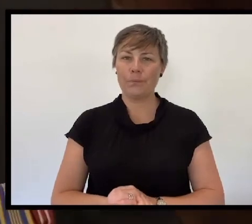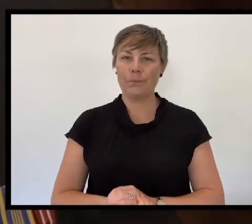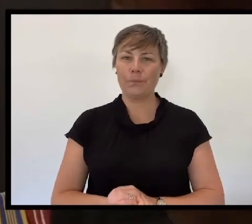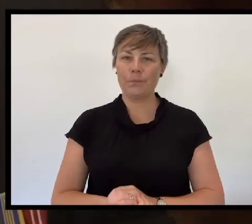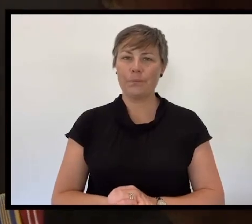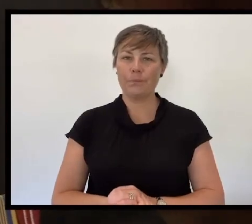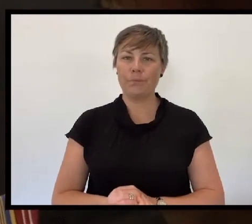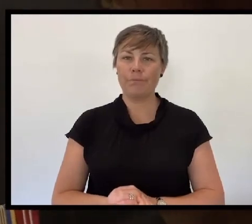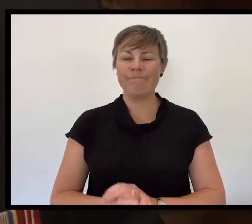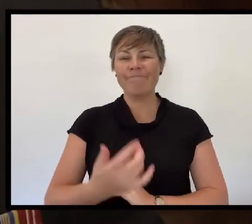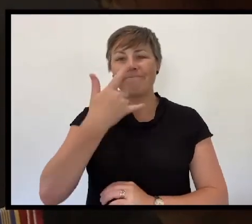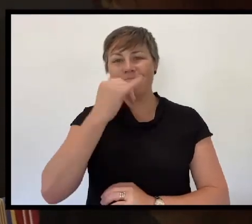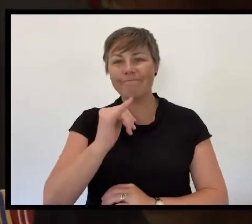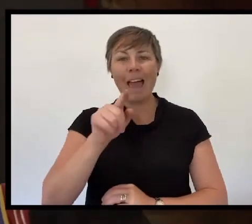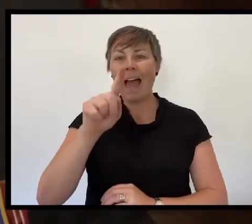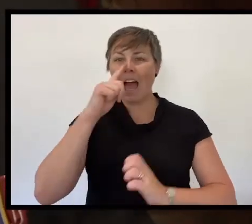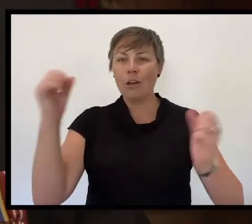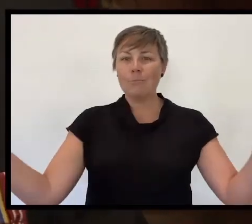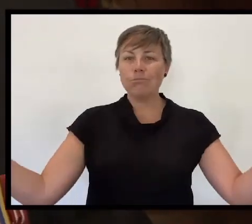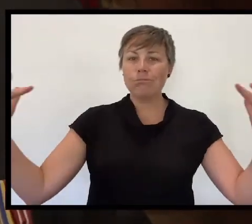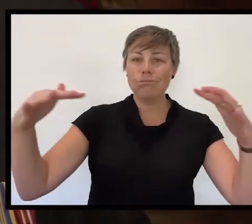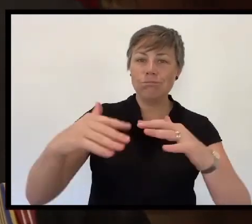While we could not welcome you to the Shrine today,